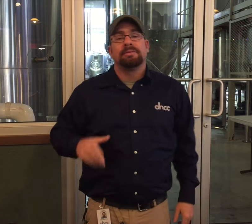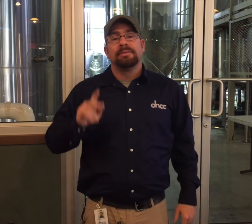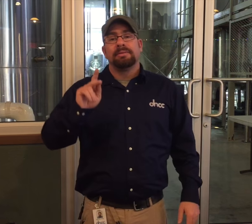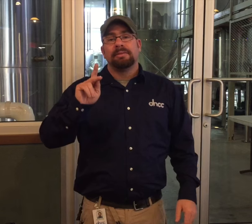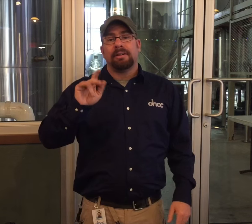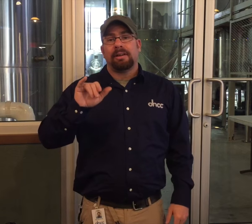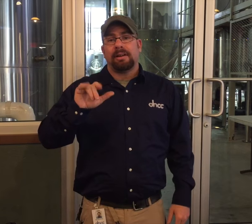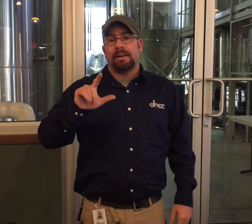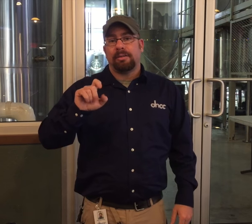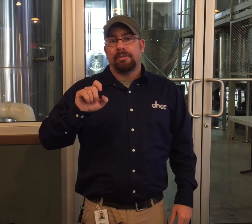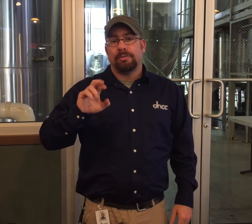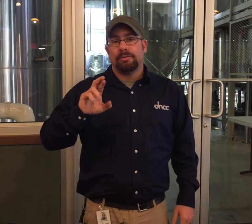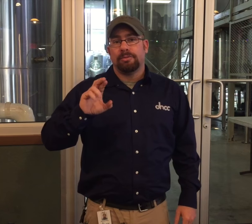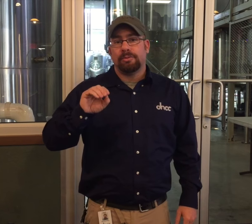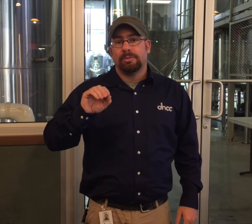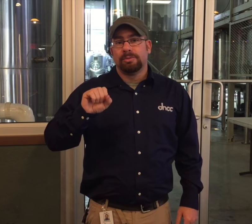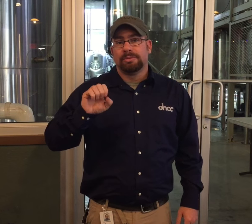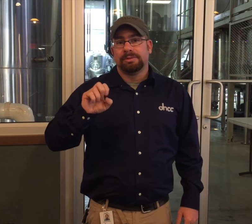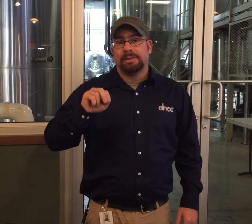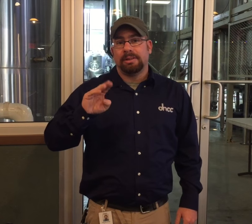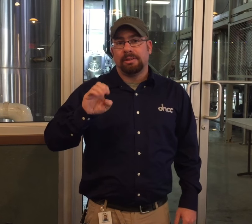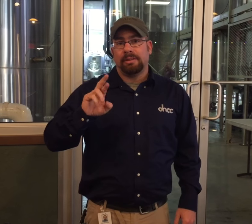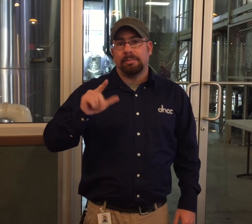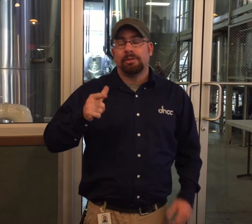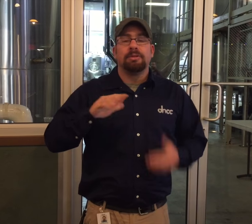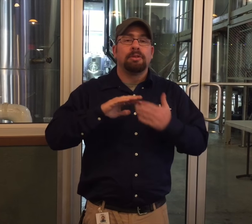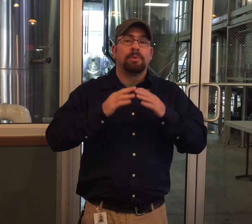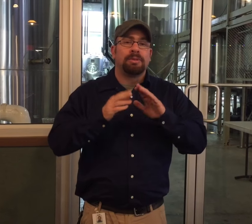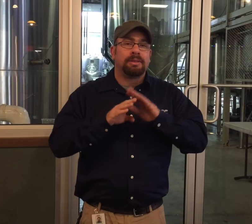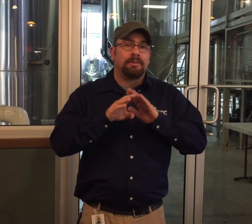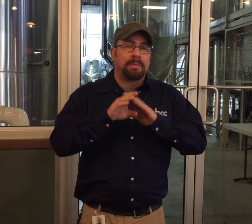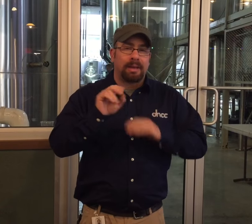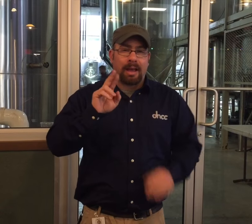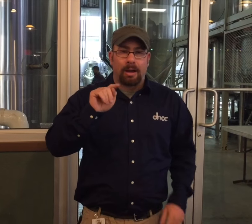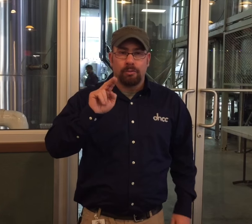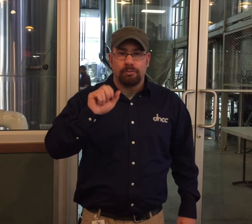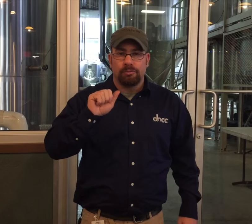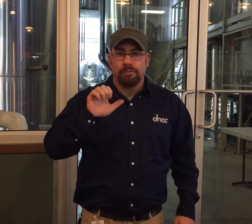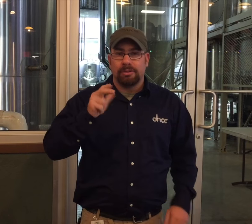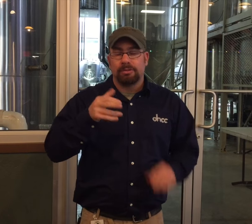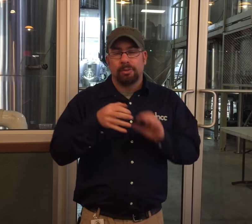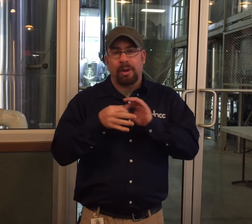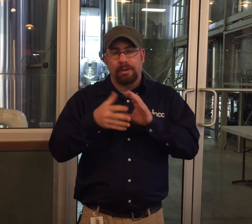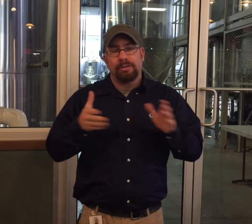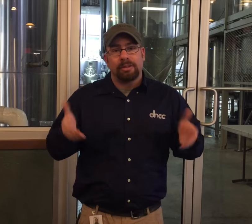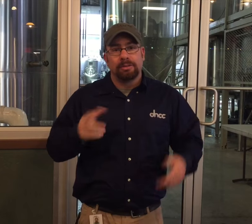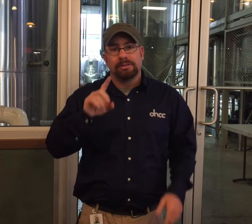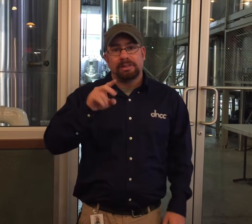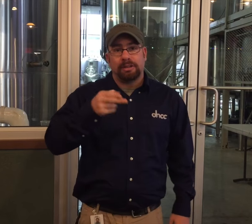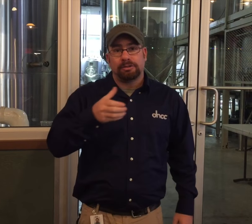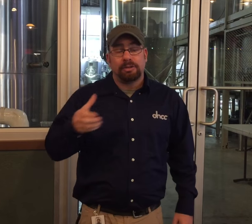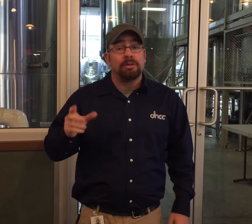My name is Kyle Rosenberg, The Community Development and Outreach Coordinator here at DHCC.